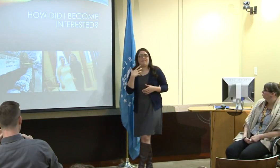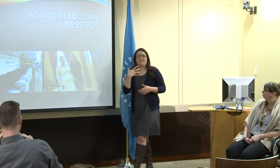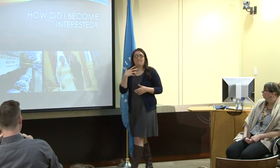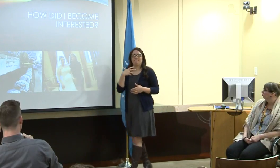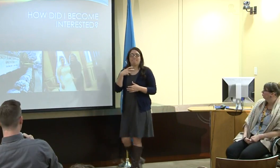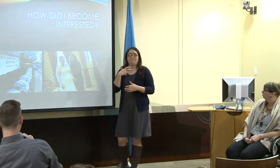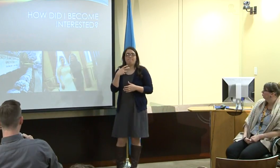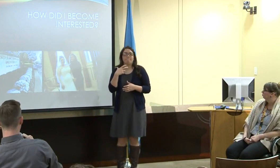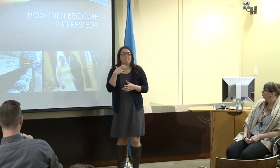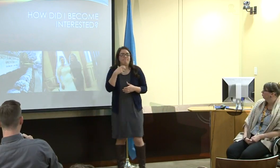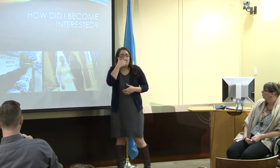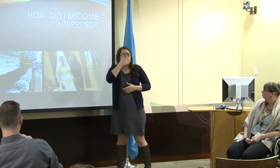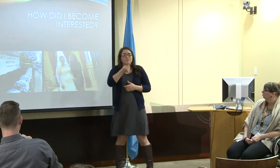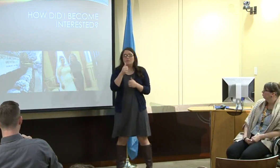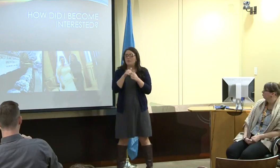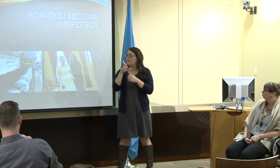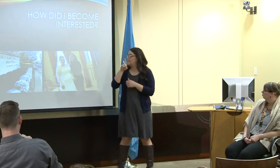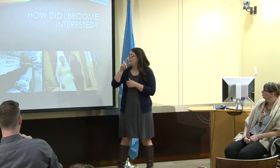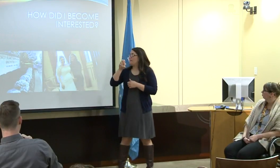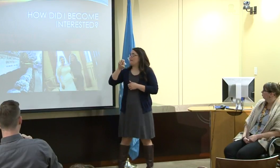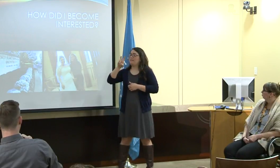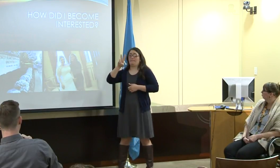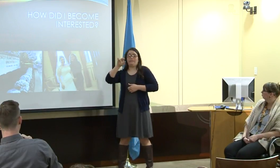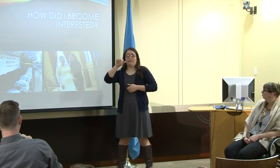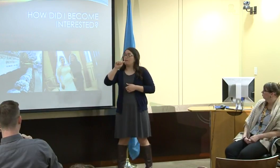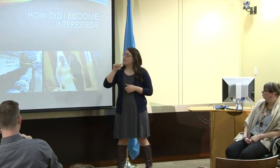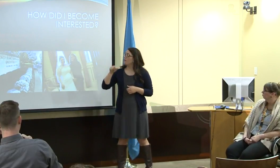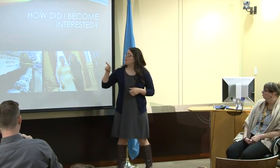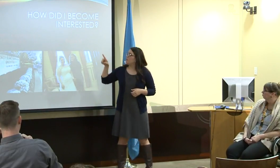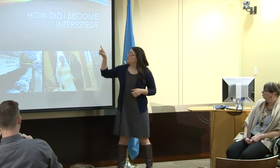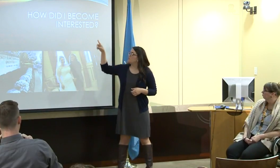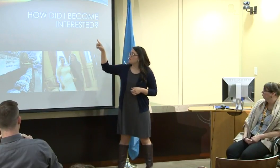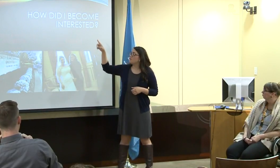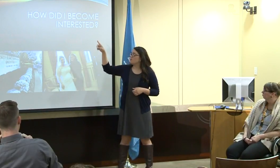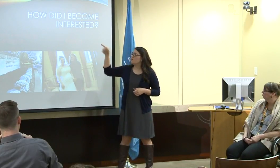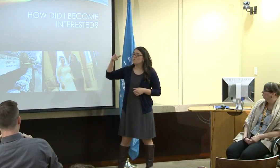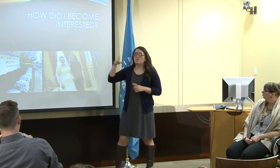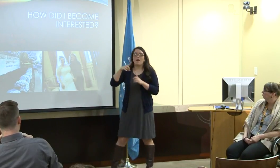Little bit of my background on how I became interested with De'VIA.